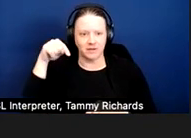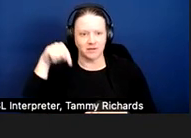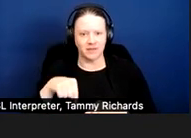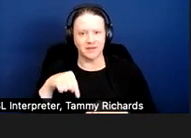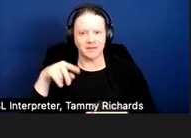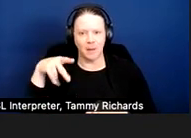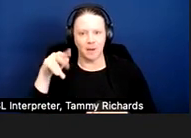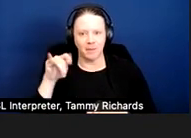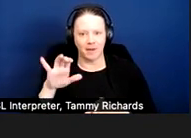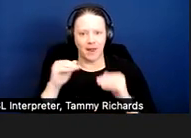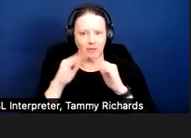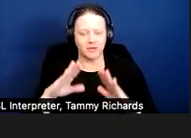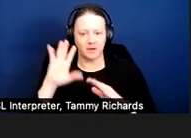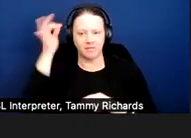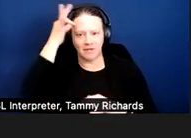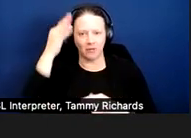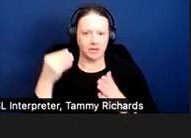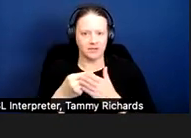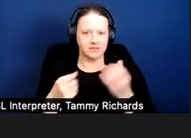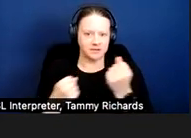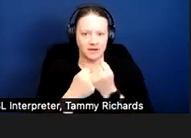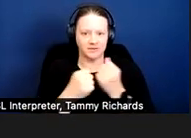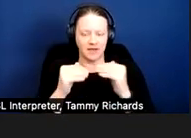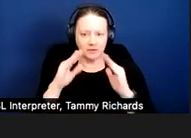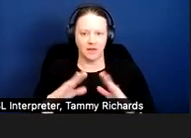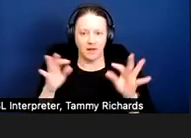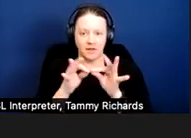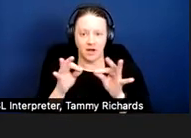public housing, federally subsidized housing, the cost of any physical modifications can